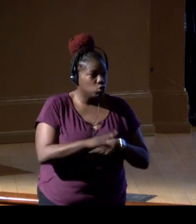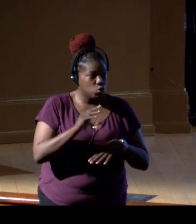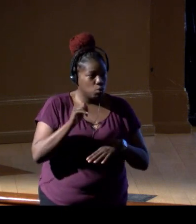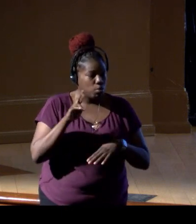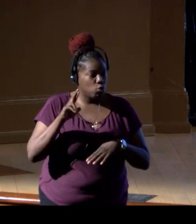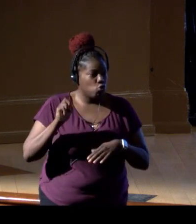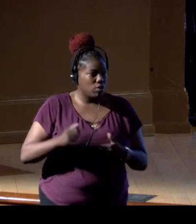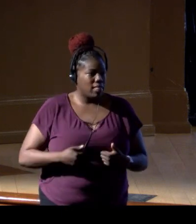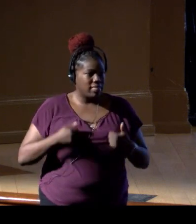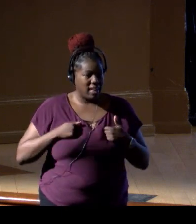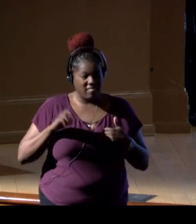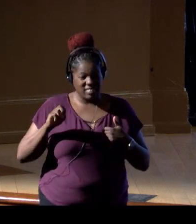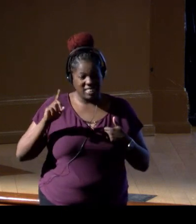Again, eDNA can be a part of that.